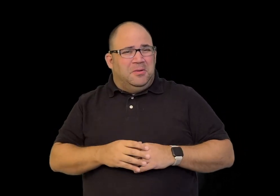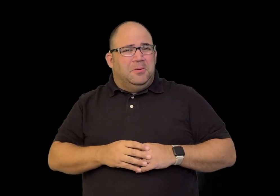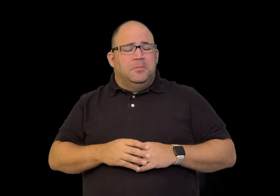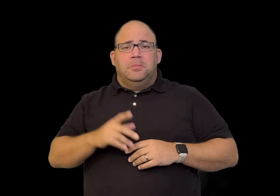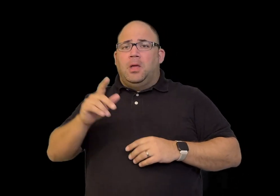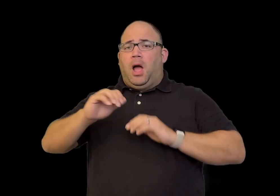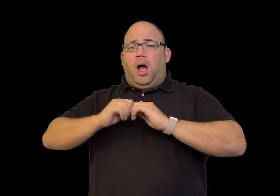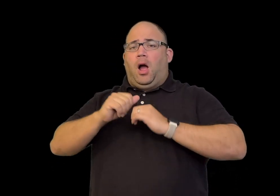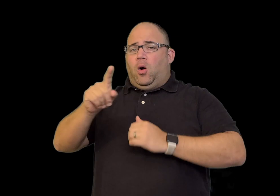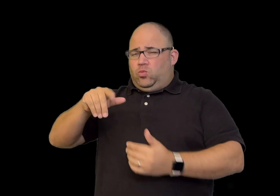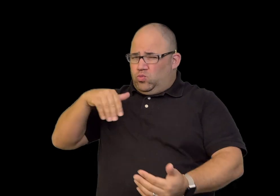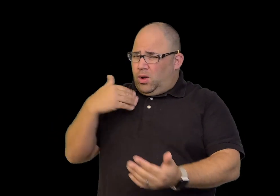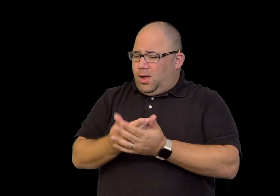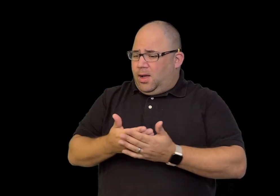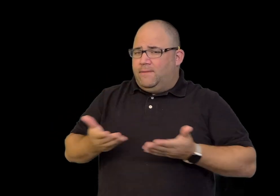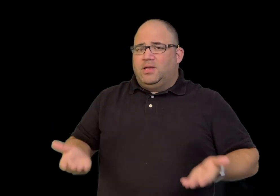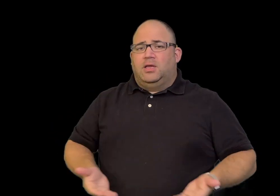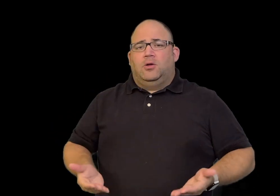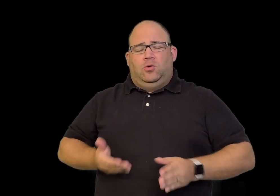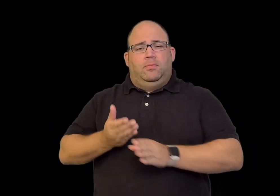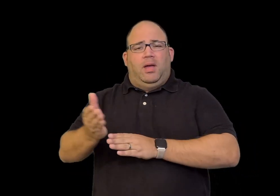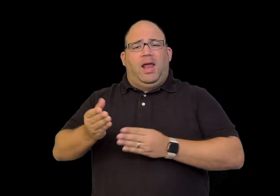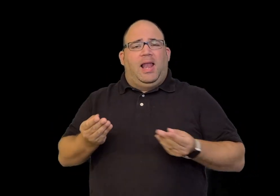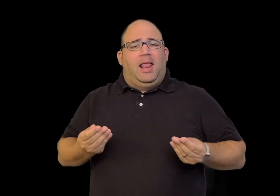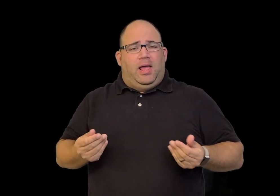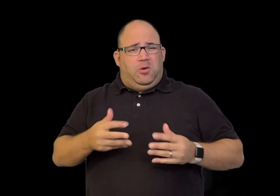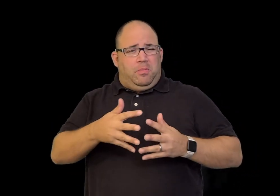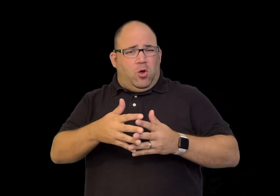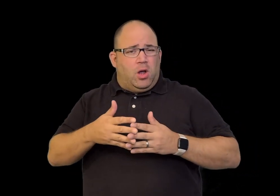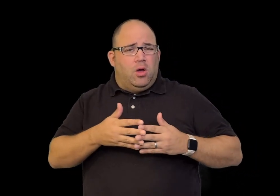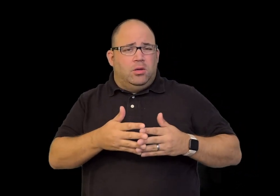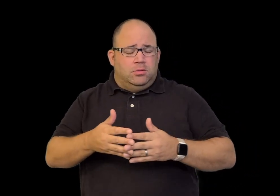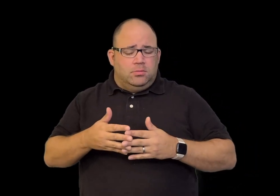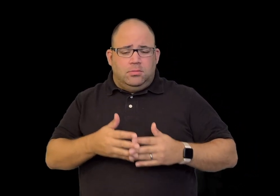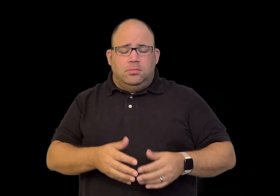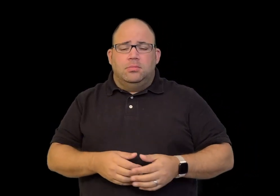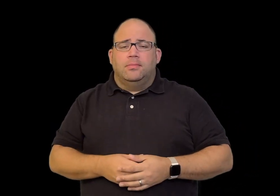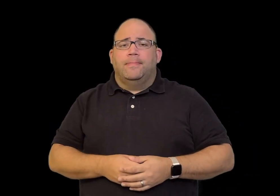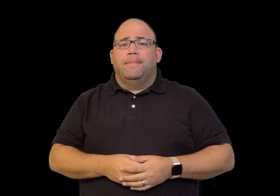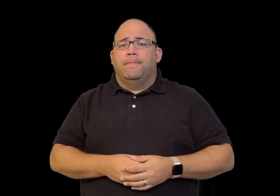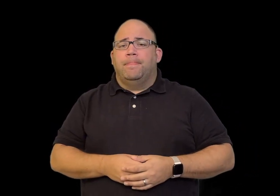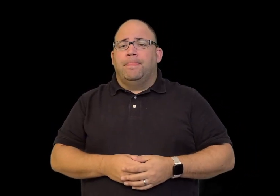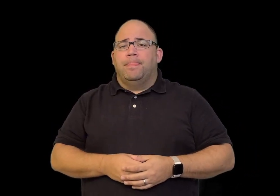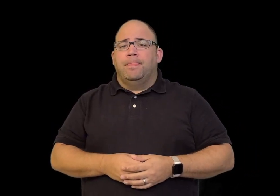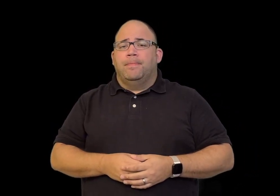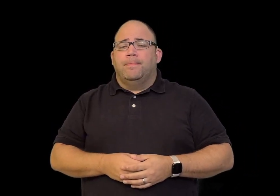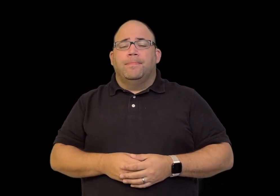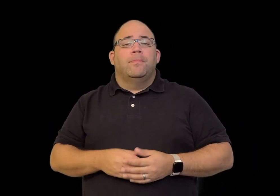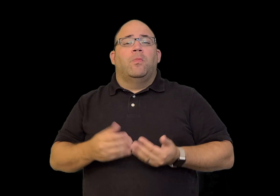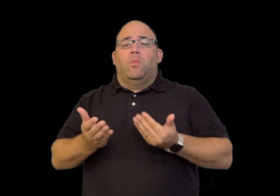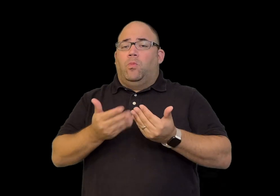with a history, a fascinating history, of its arrival on the mainland.